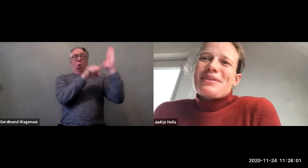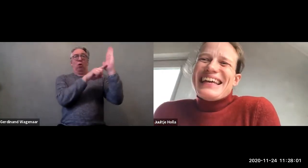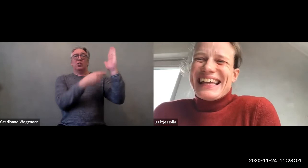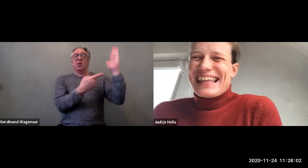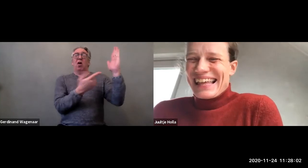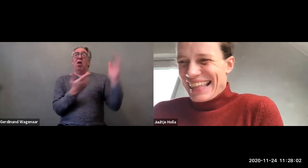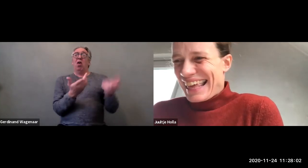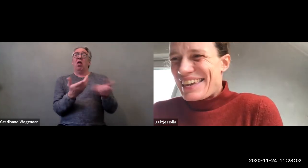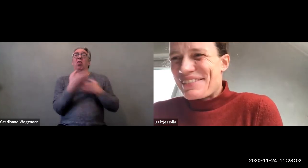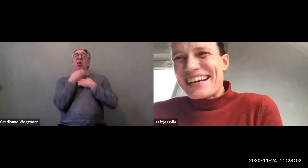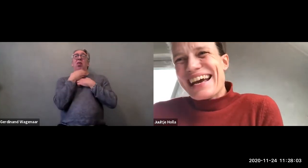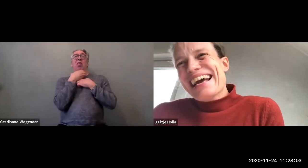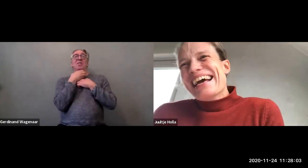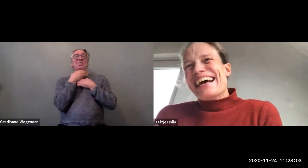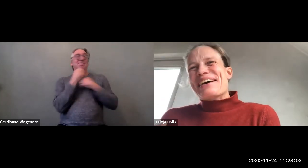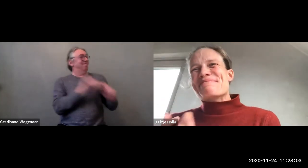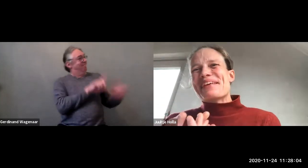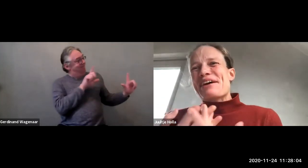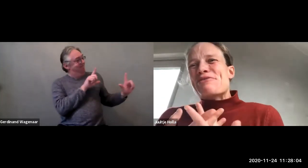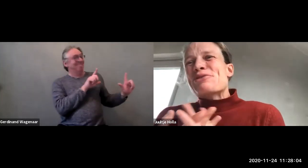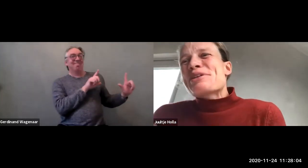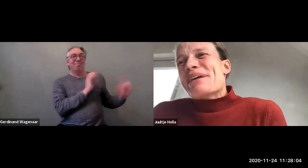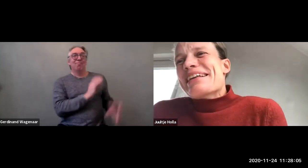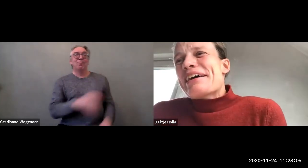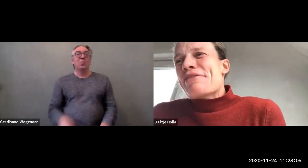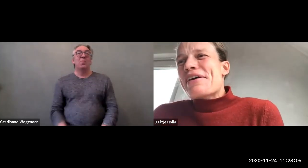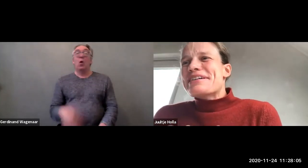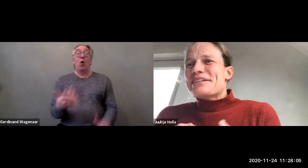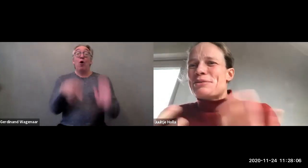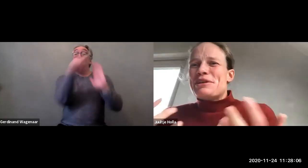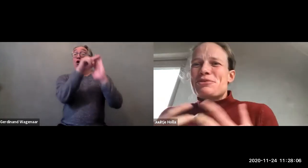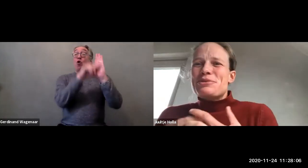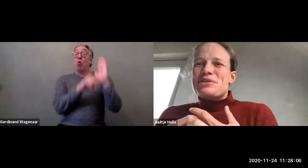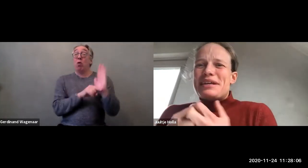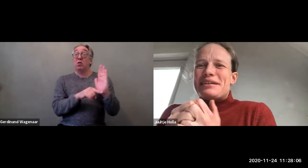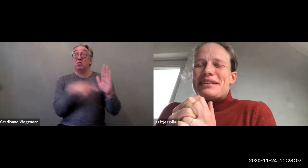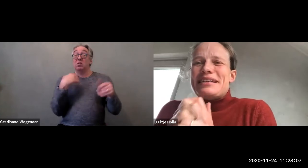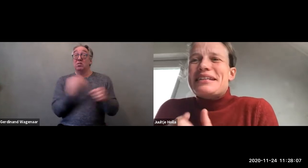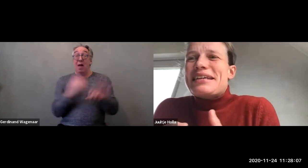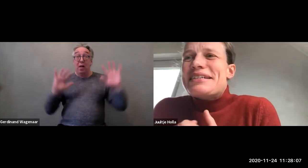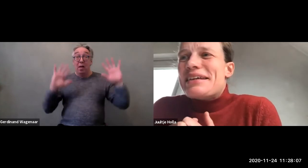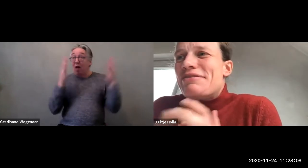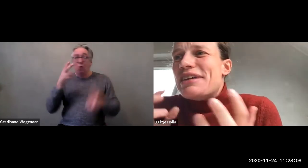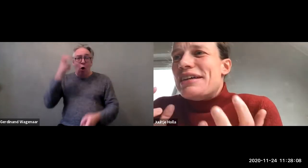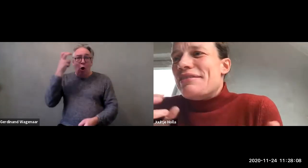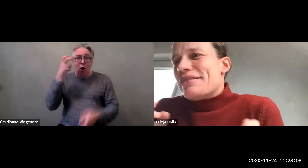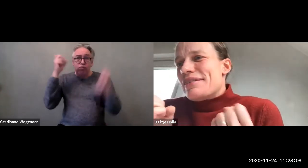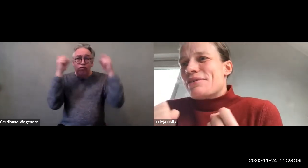Thank you, Marine. Rules making life hard, so many rules, in this case, it really, you know,